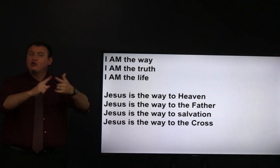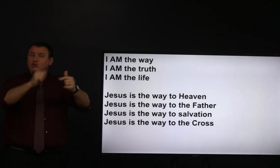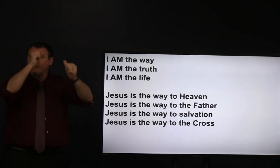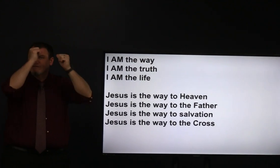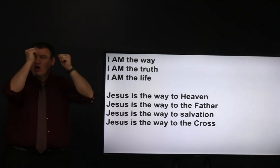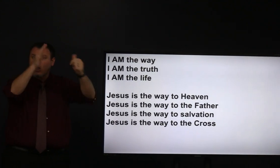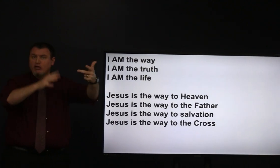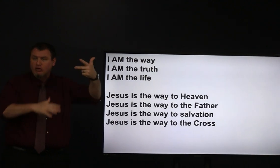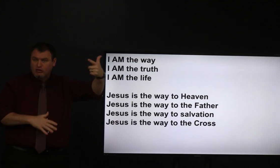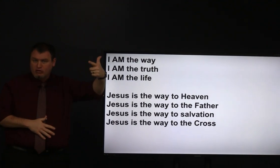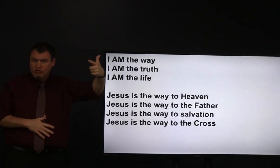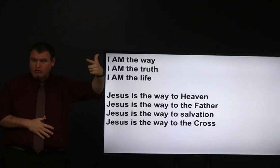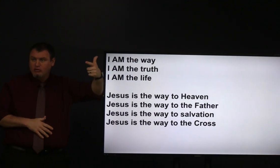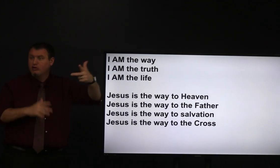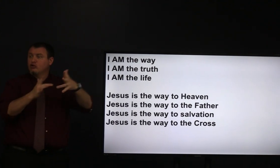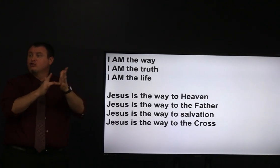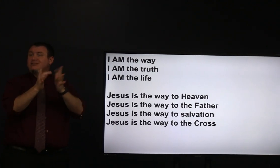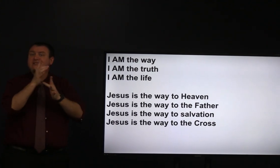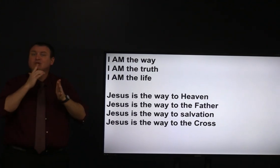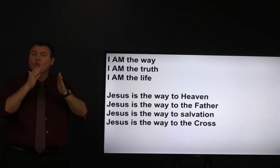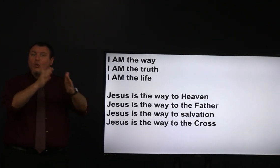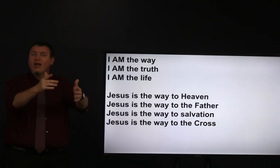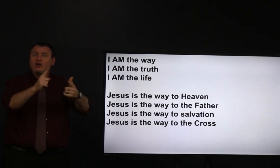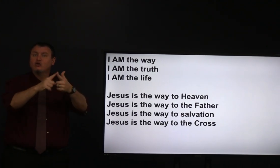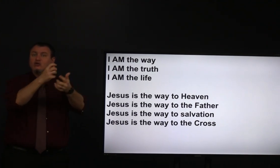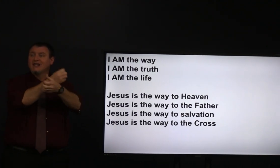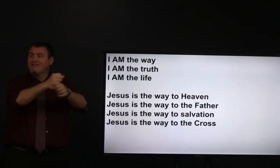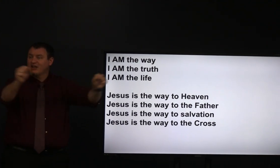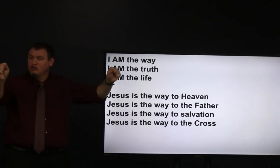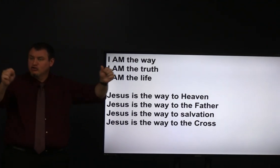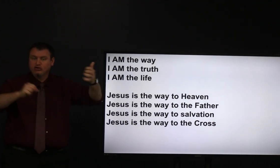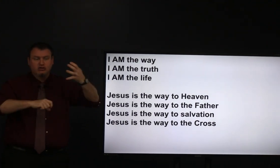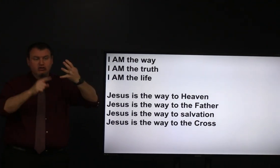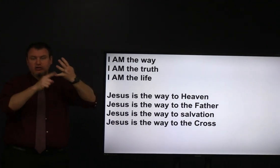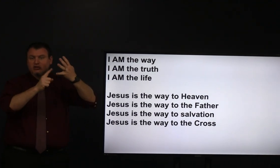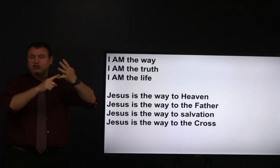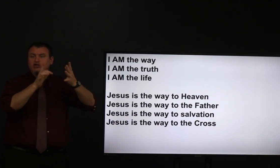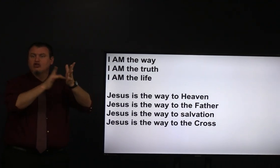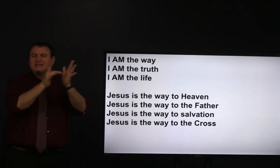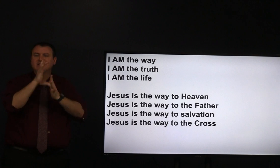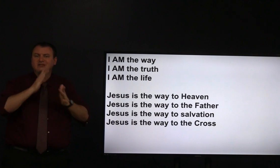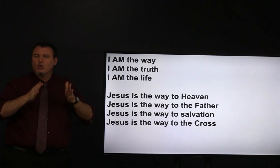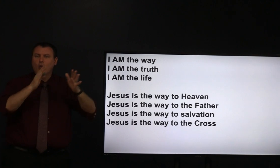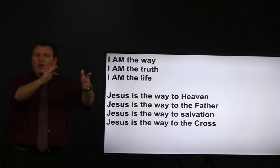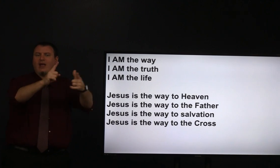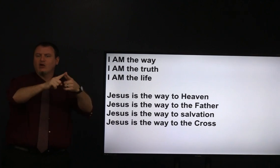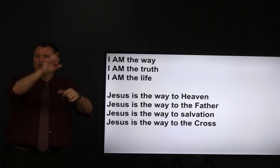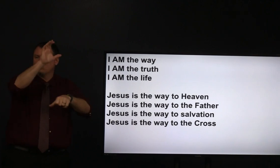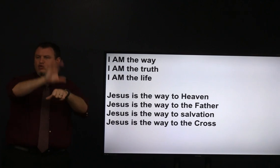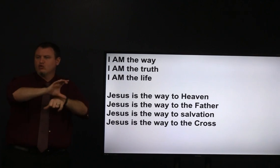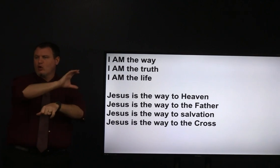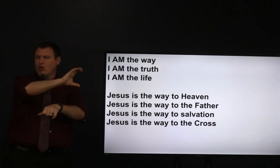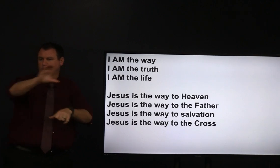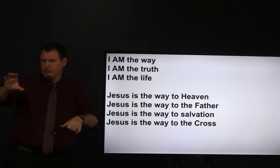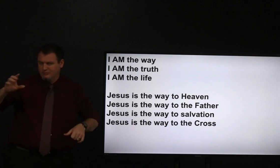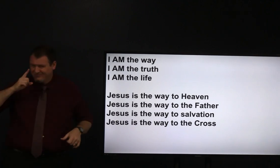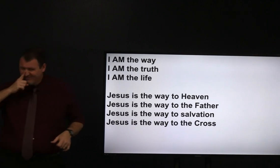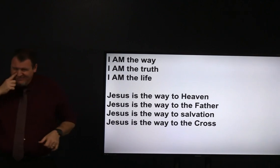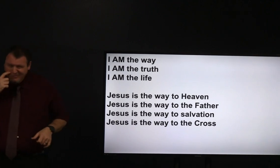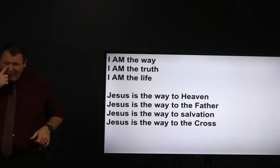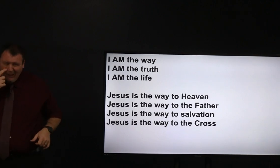Jesus is the way to the father Jesus is the way to Salvation Jesus is the way to the cross